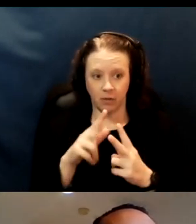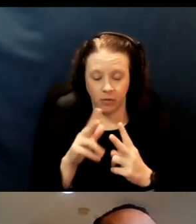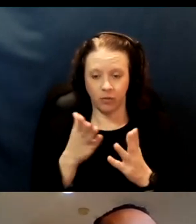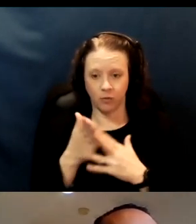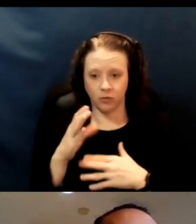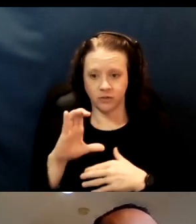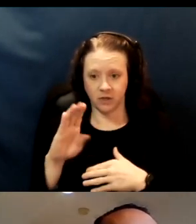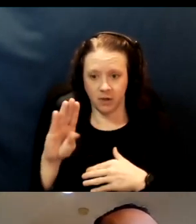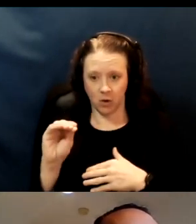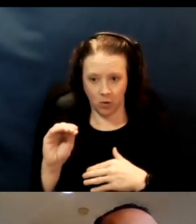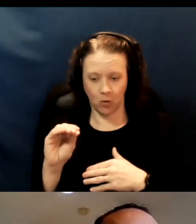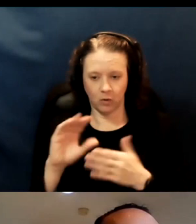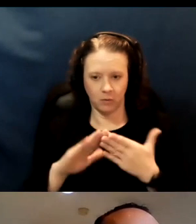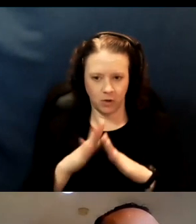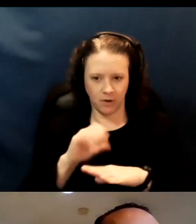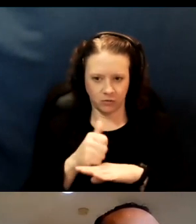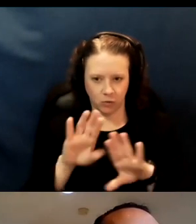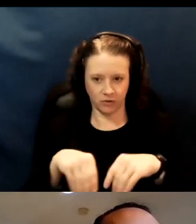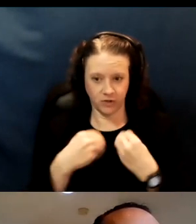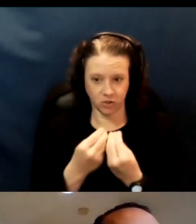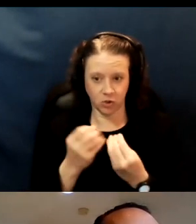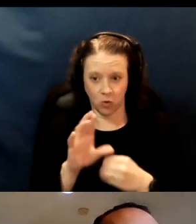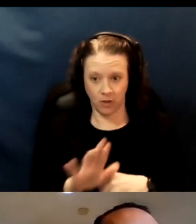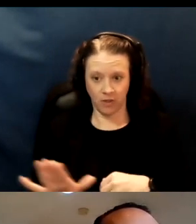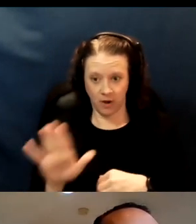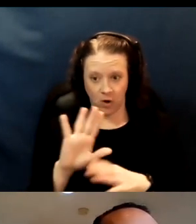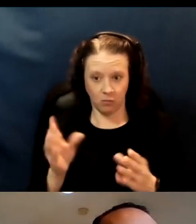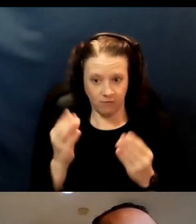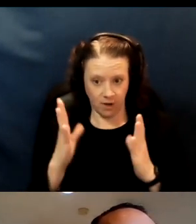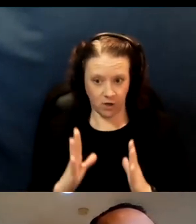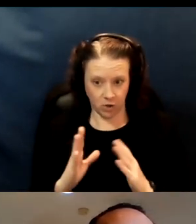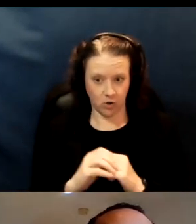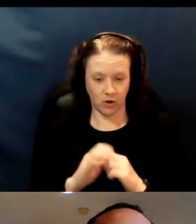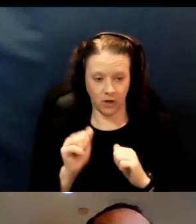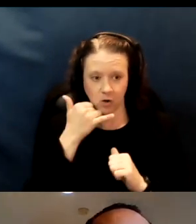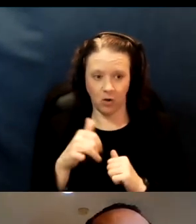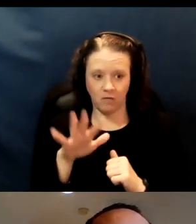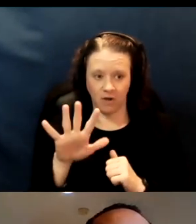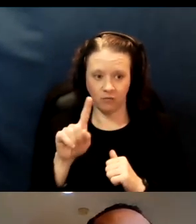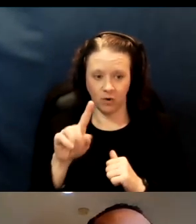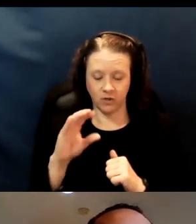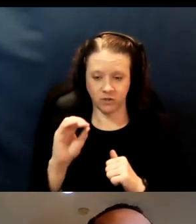or through their provider. They can call the 510-208-4VAX number,